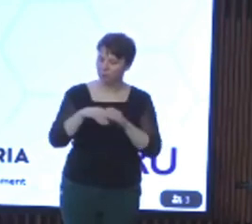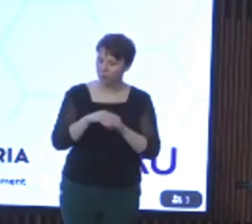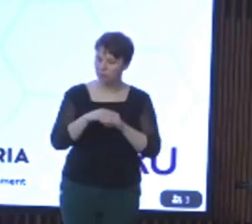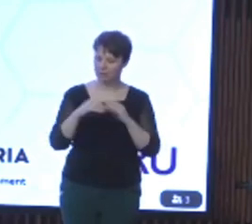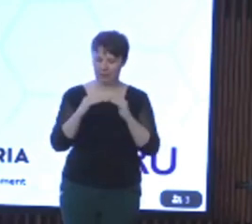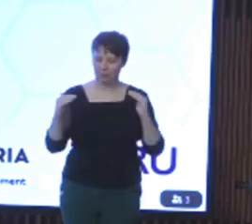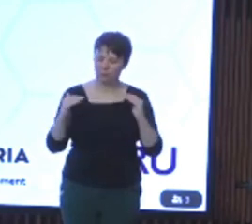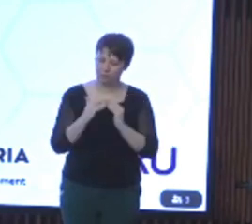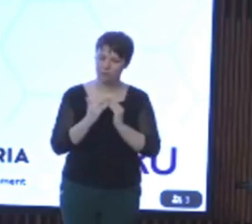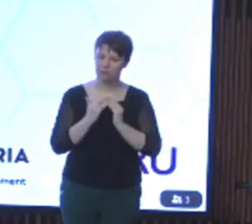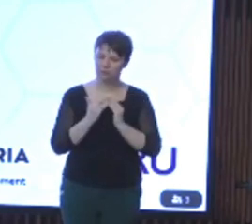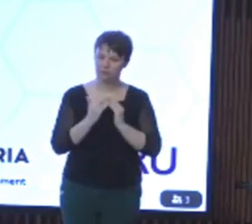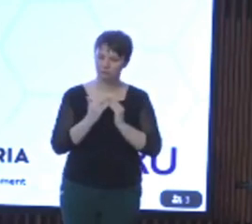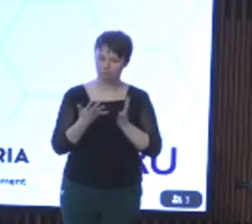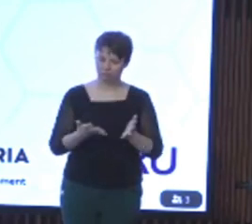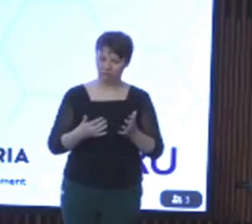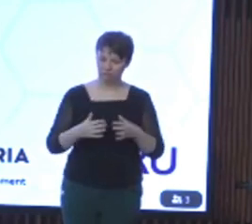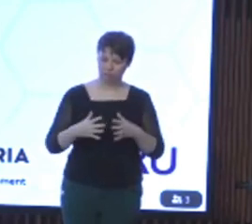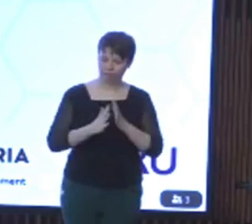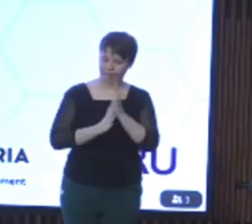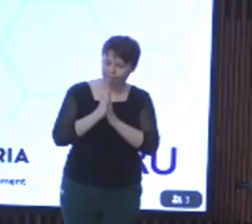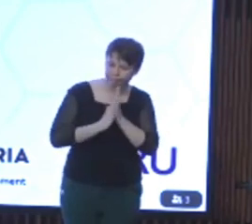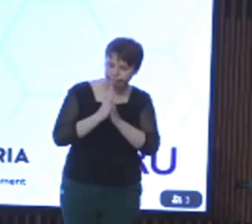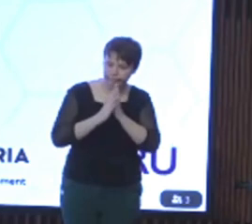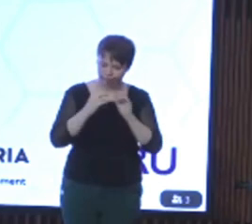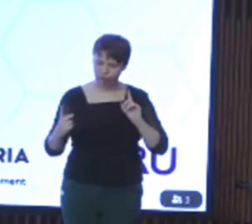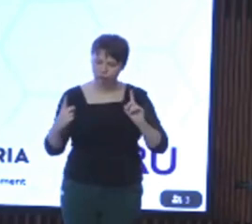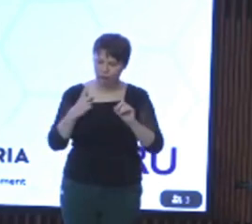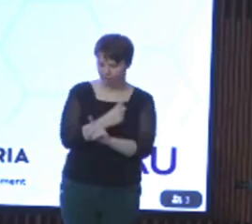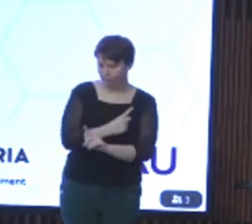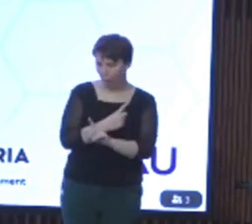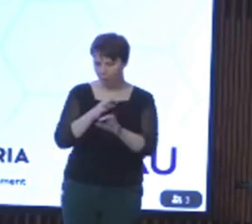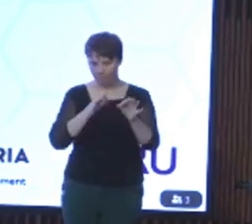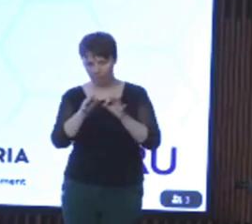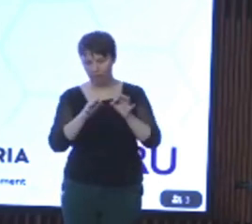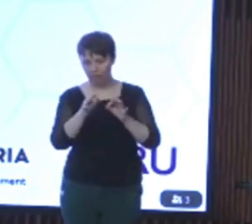It has an ambitious reform agenda and we're all very much looking forward